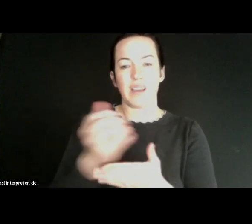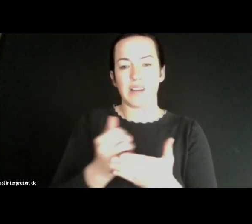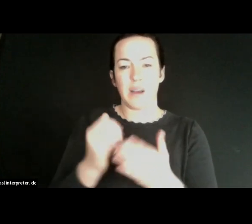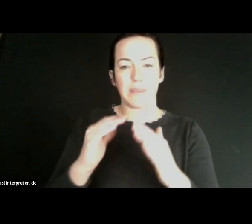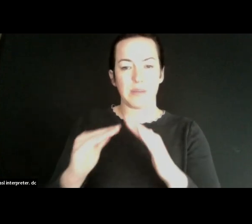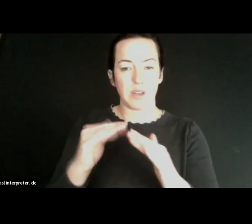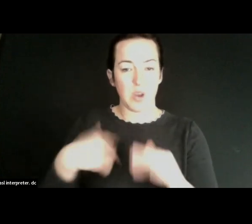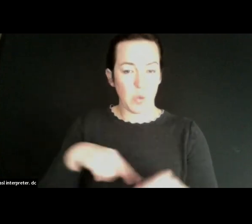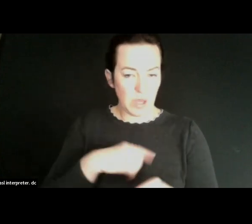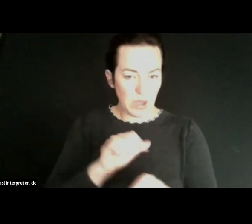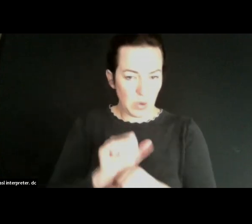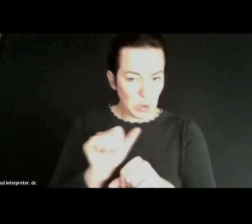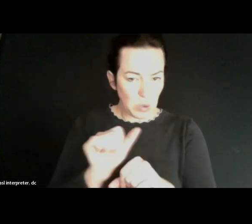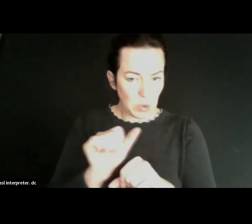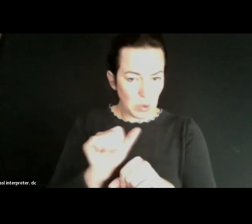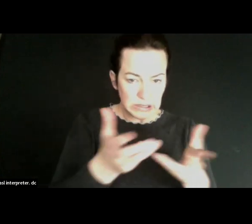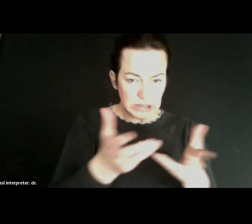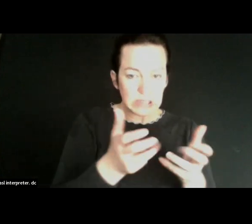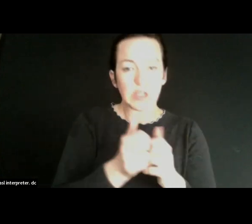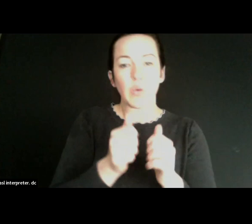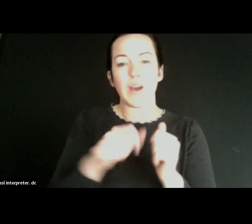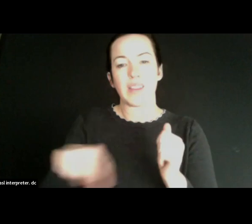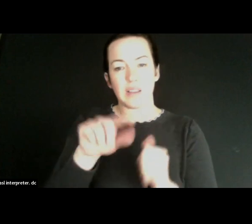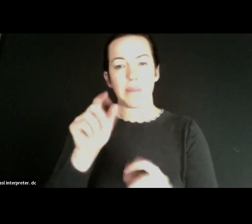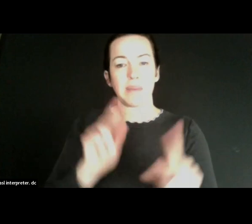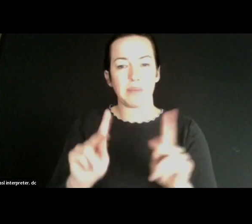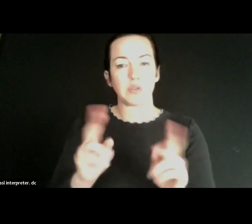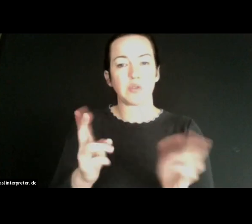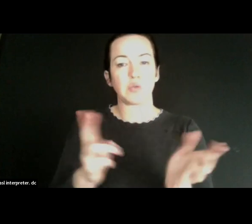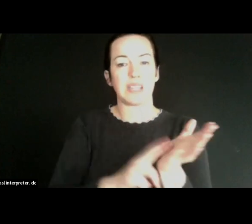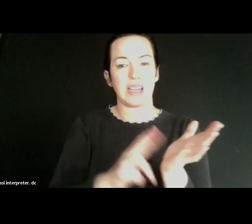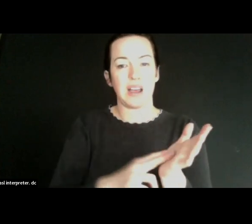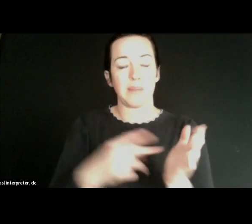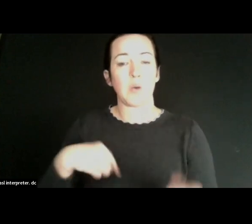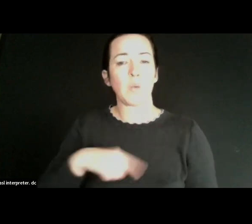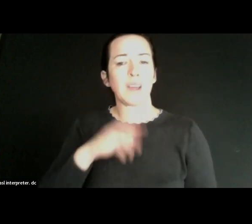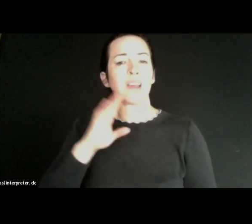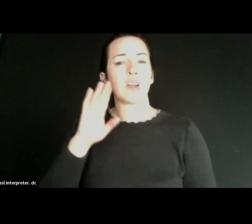and we are eager to work with you and others to get folks enrolled. What we know is that there